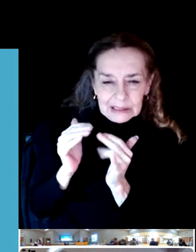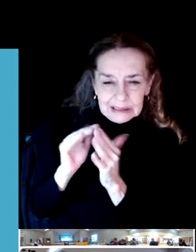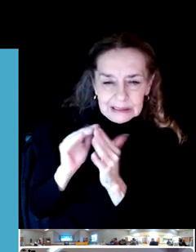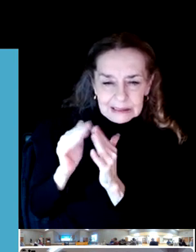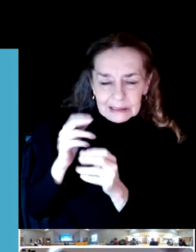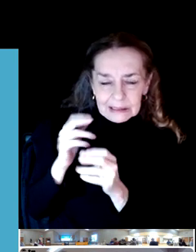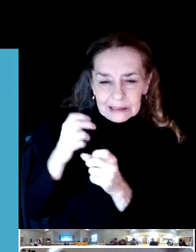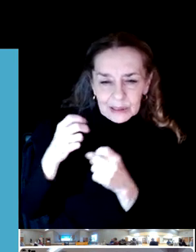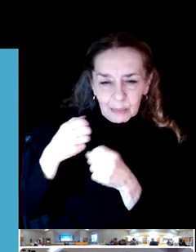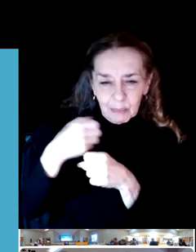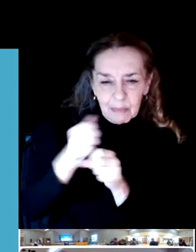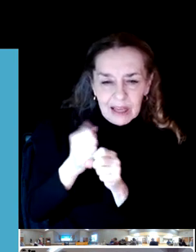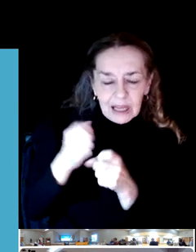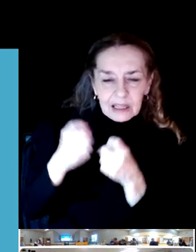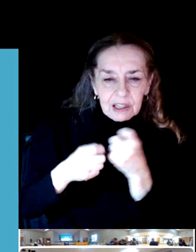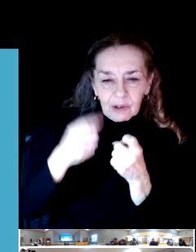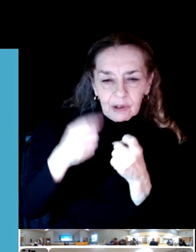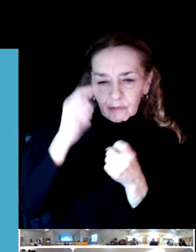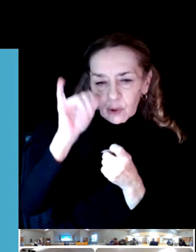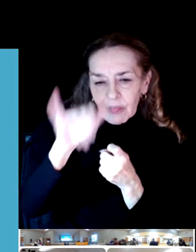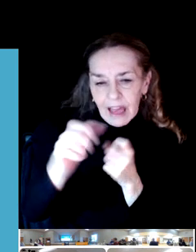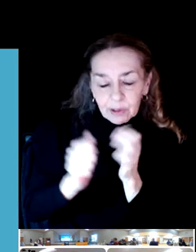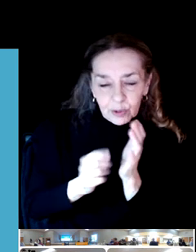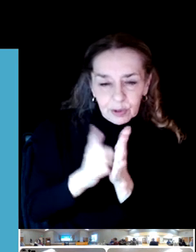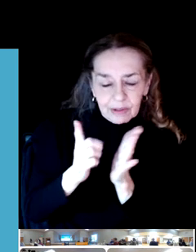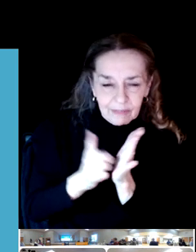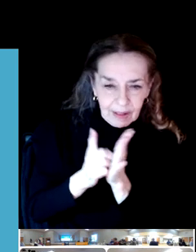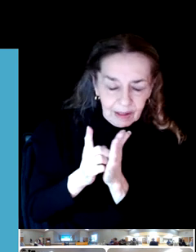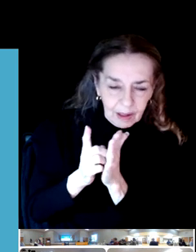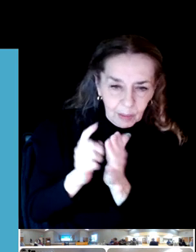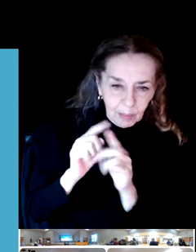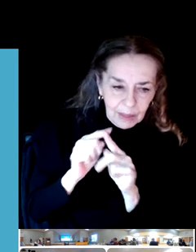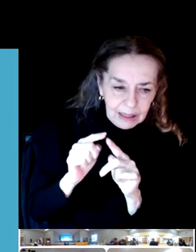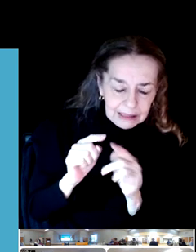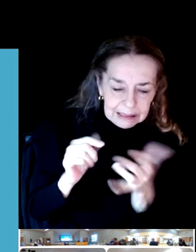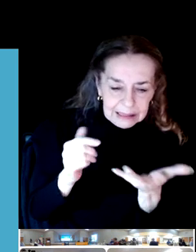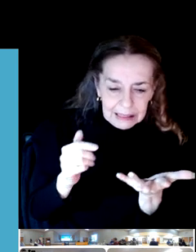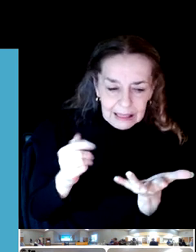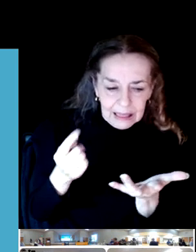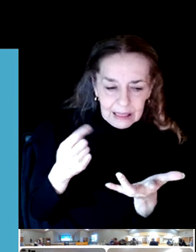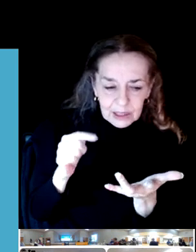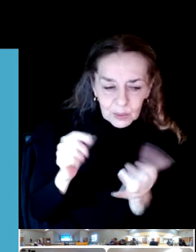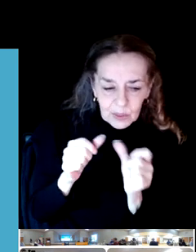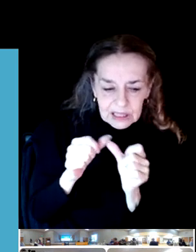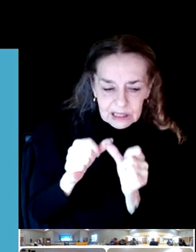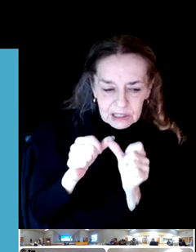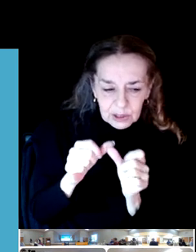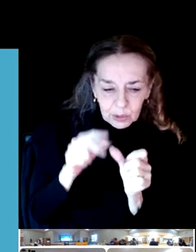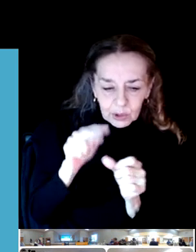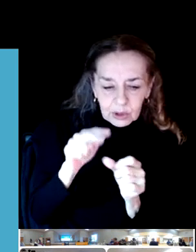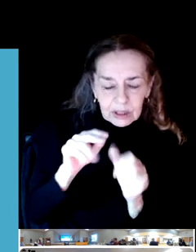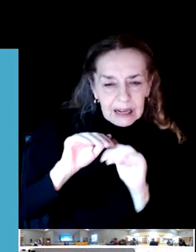But as they do or as we continue to look at expansion of our services, the need for more